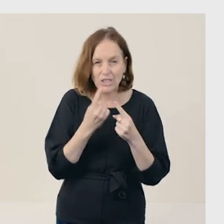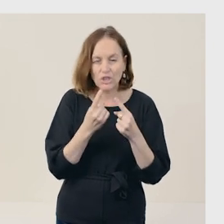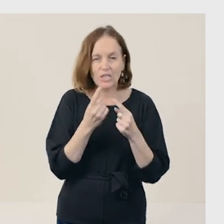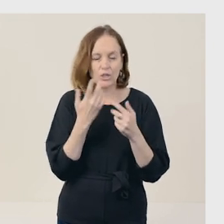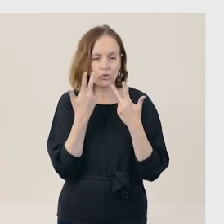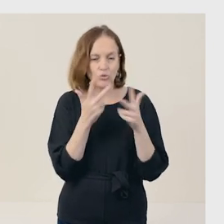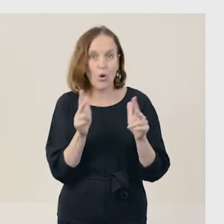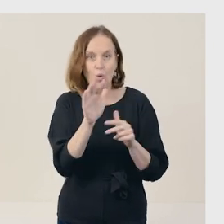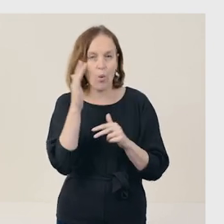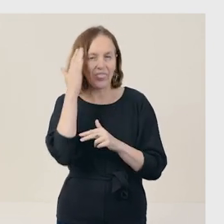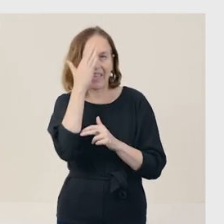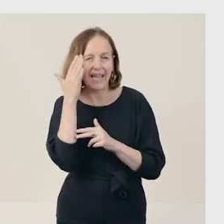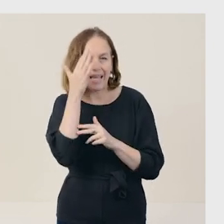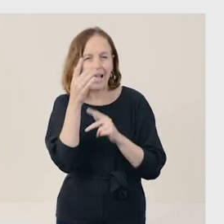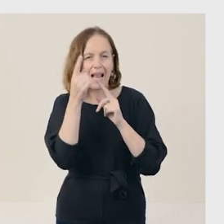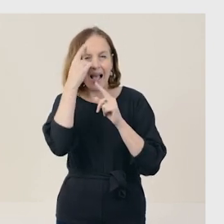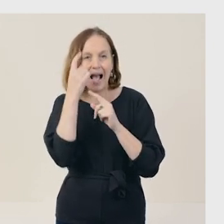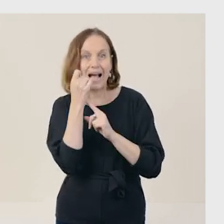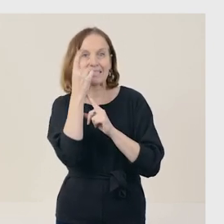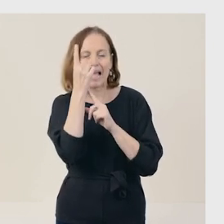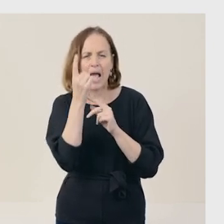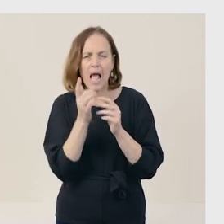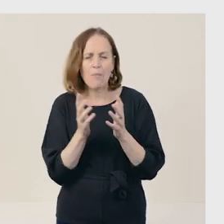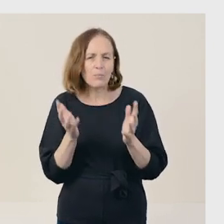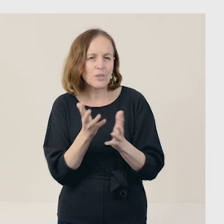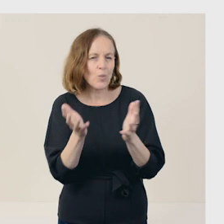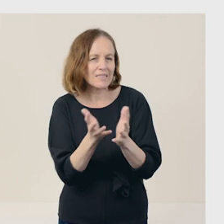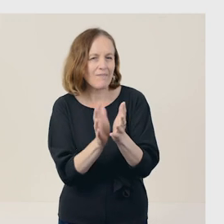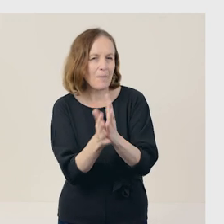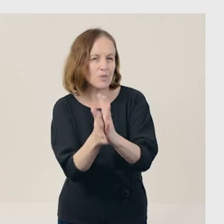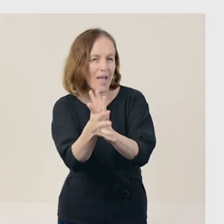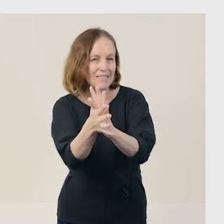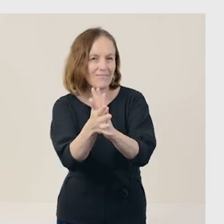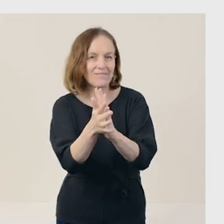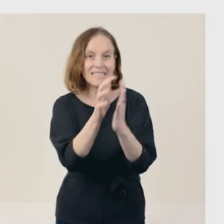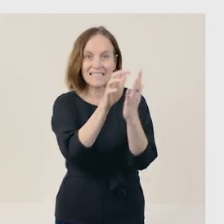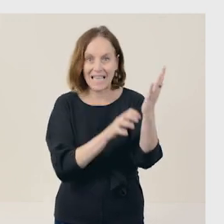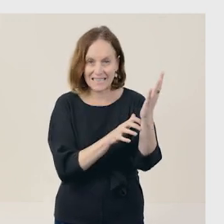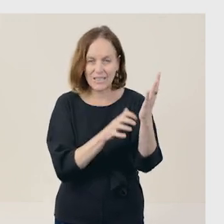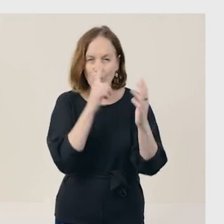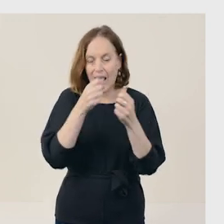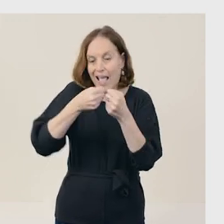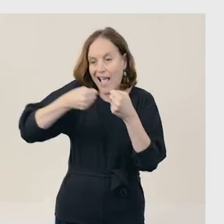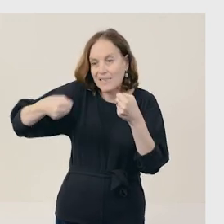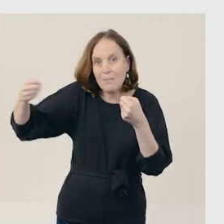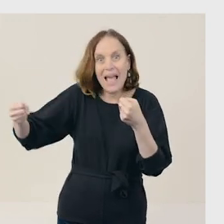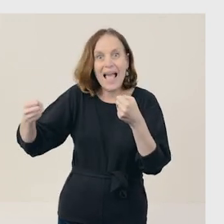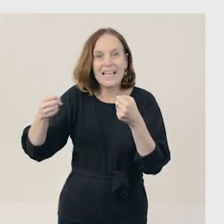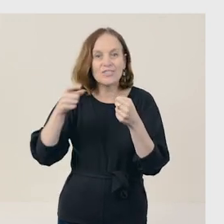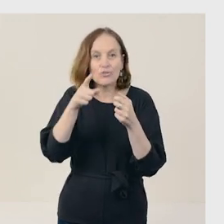and understanding. And in persuasive texts, you can expand your writing with more reasons to convince,